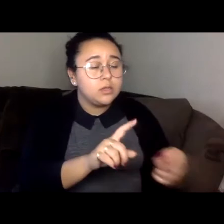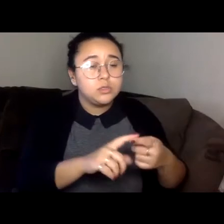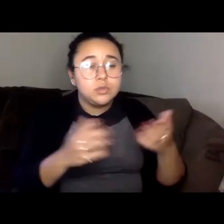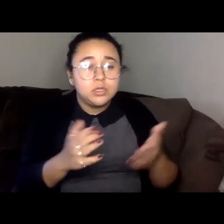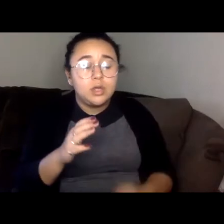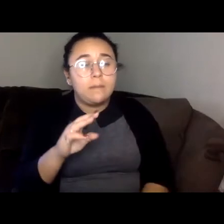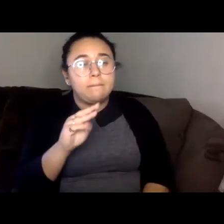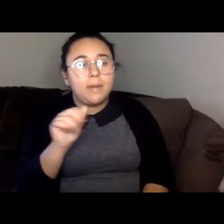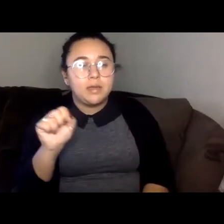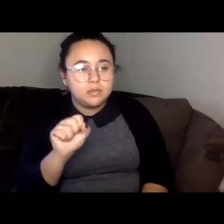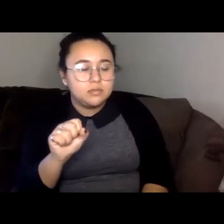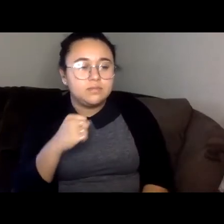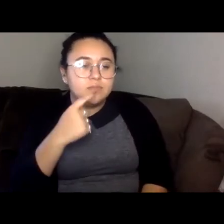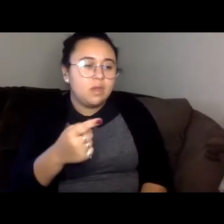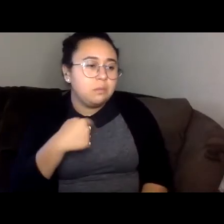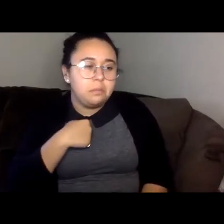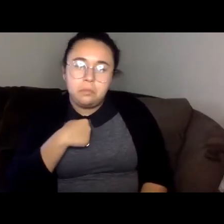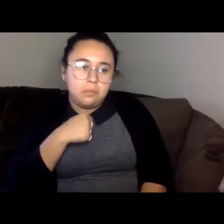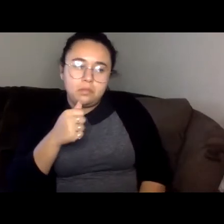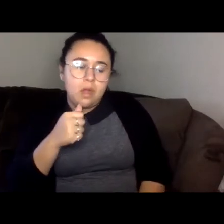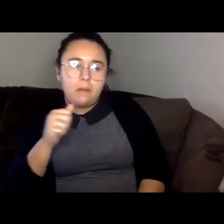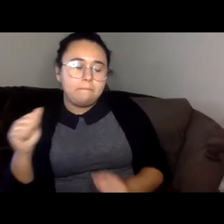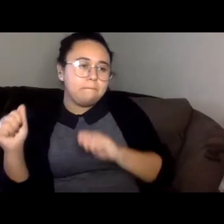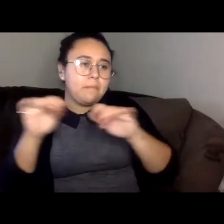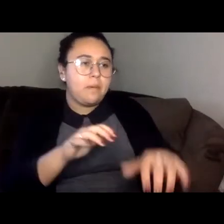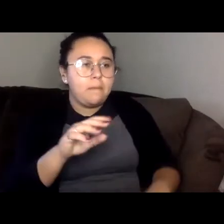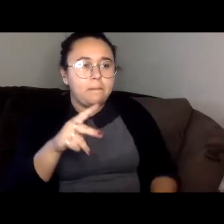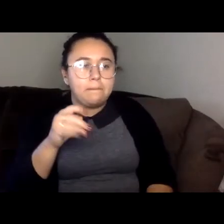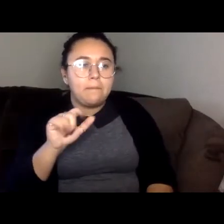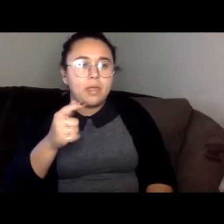I told them I'm not a pilgrim, or if I am, I'm the studious kind haha. They're green curry reminds me most of home.